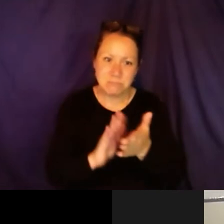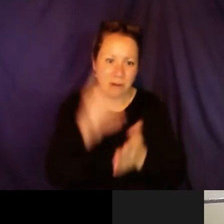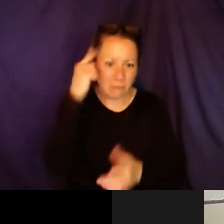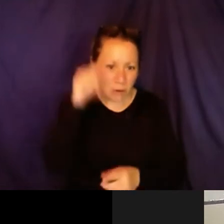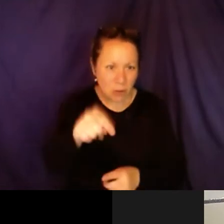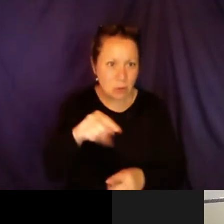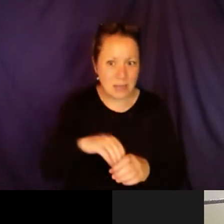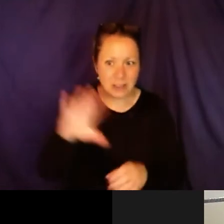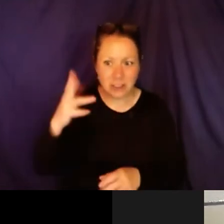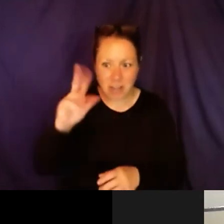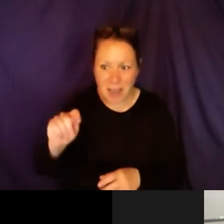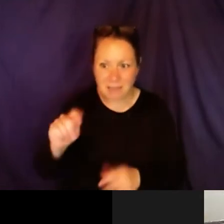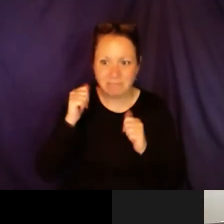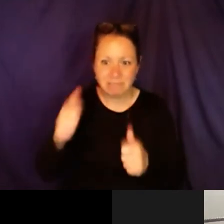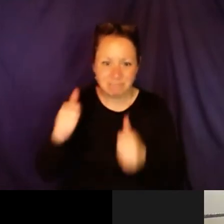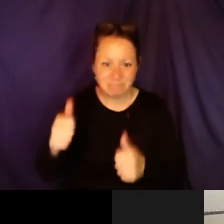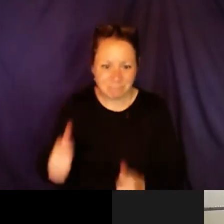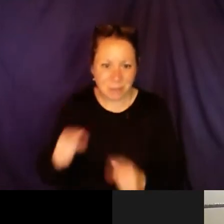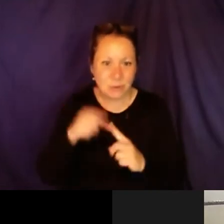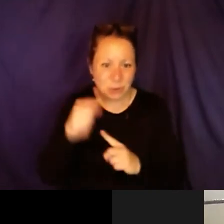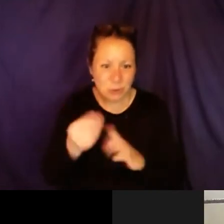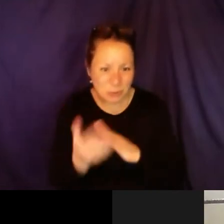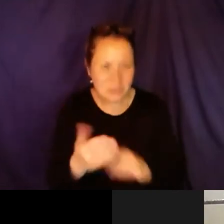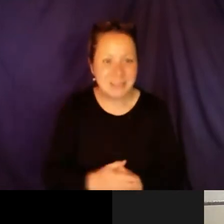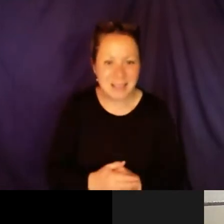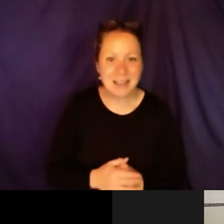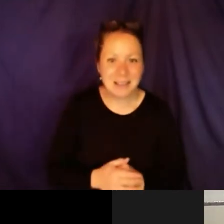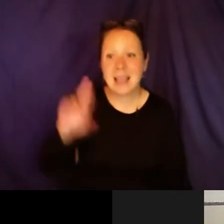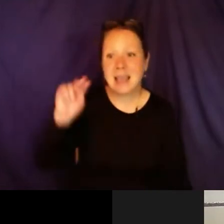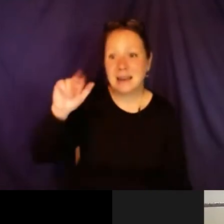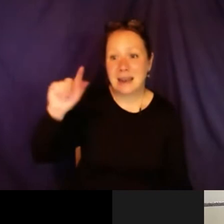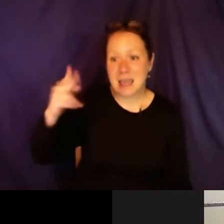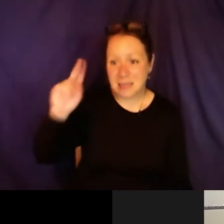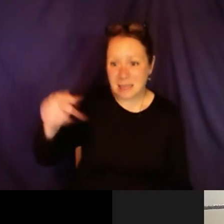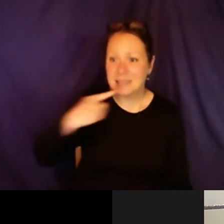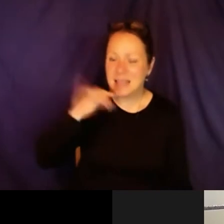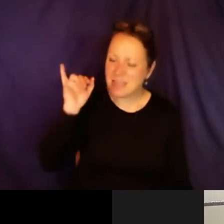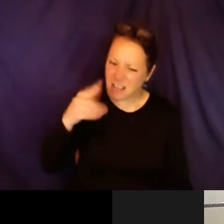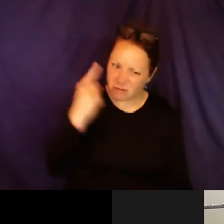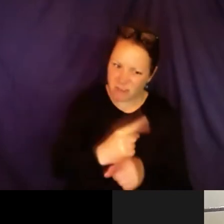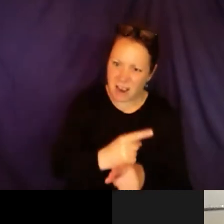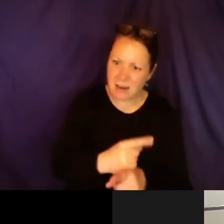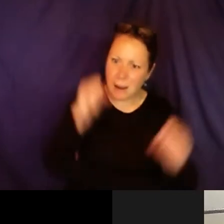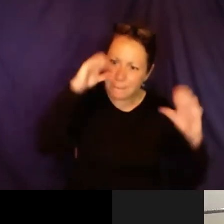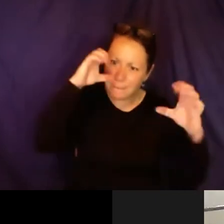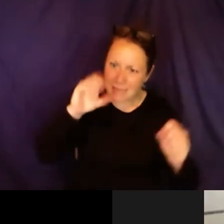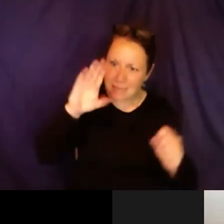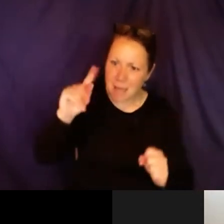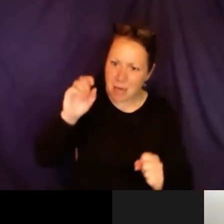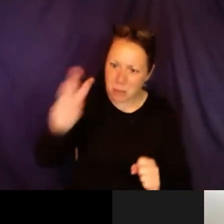tell you that there was so many -- Matthew -- hands clapping for you in the